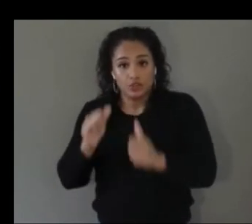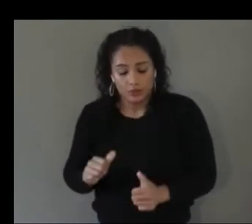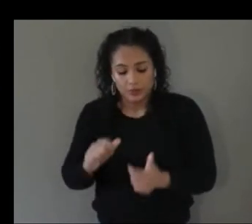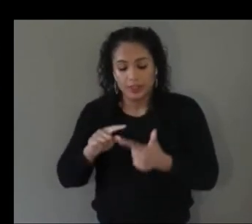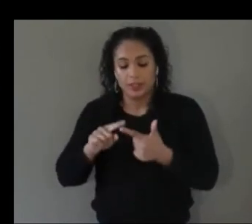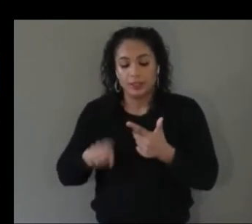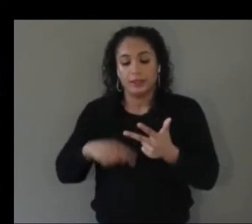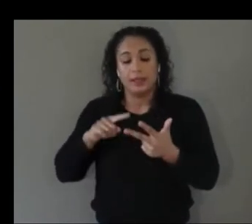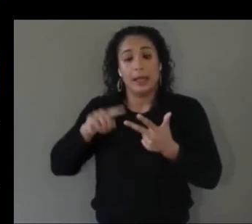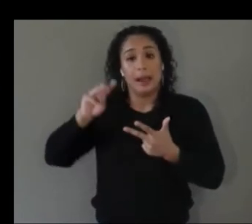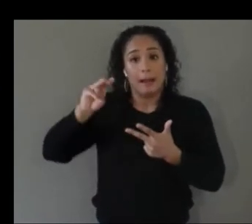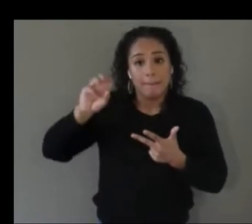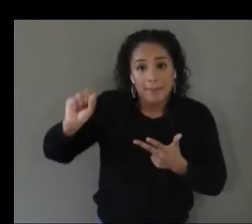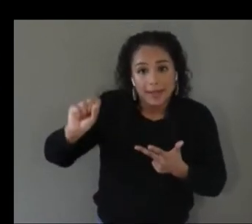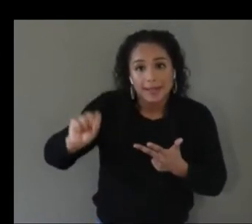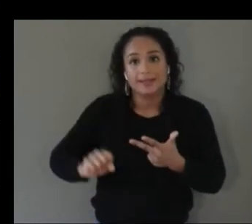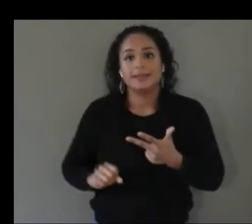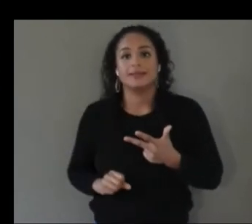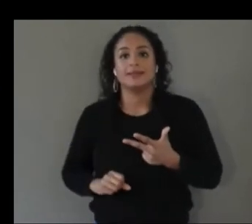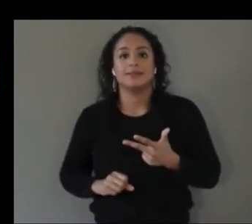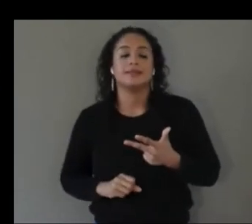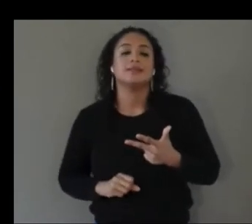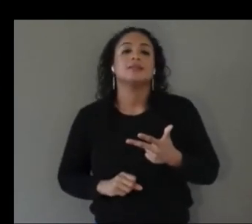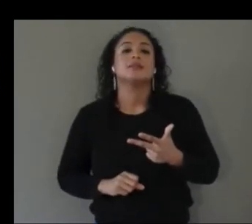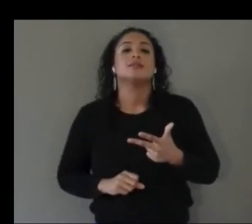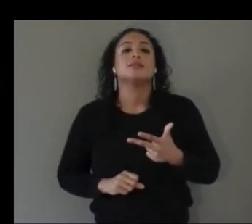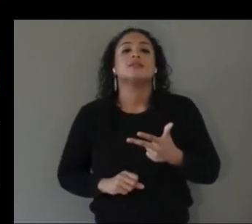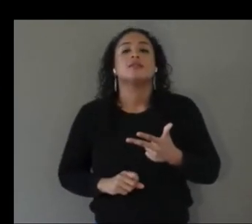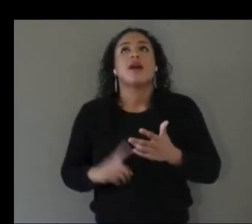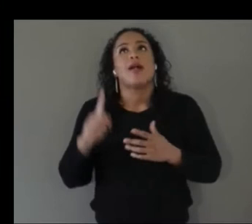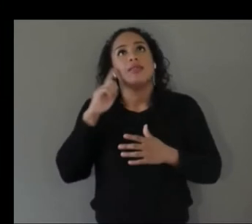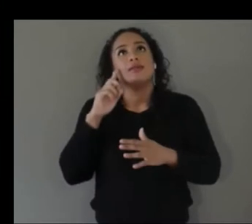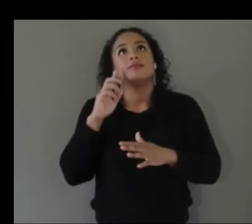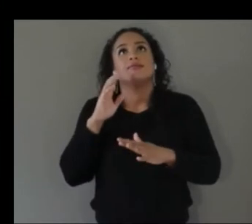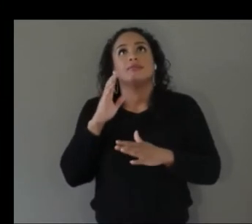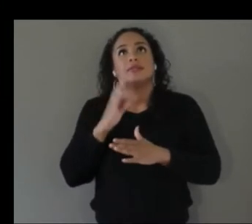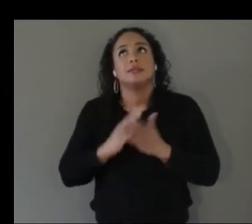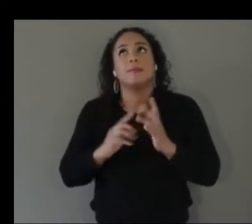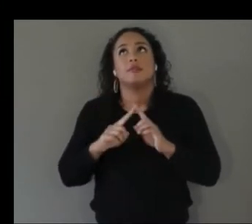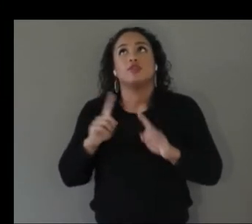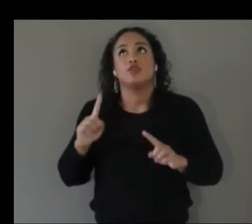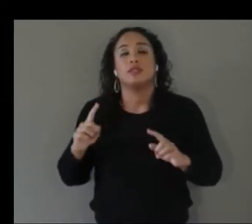and i think some of the different you know people physical disabilities they you know even though